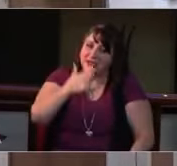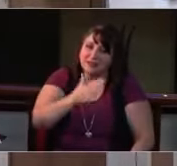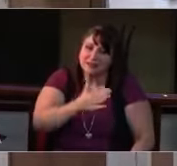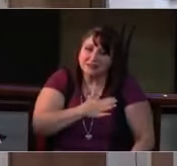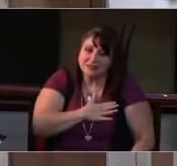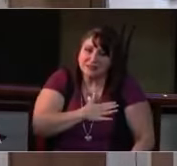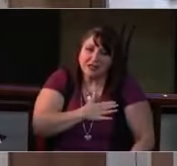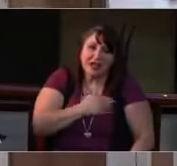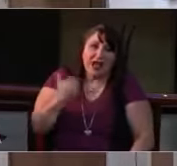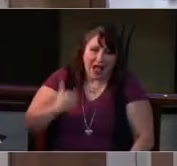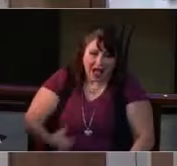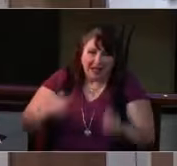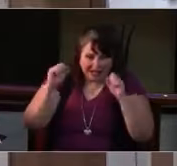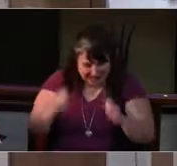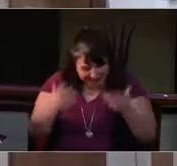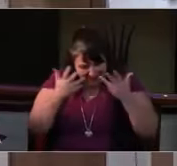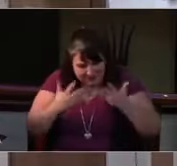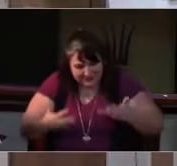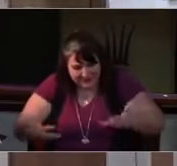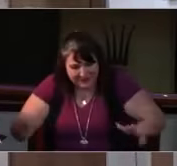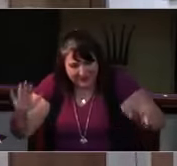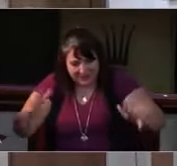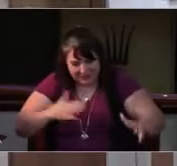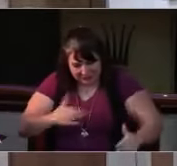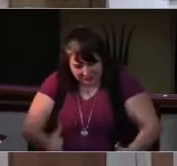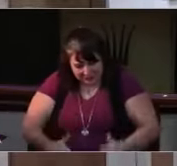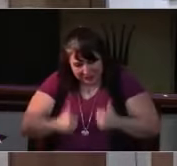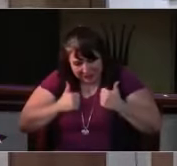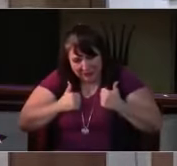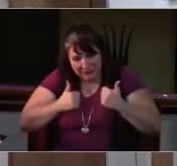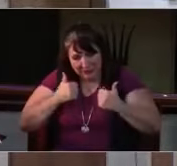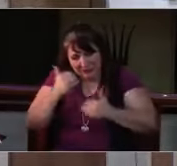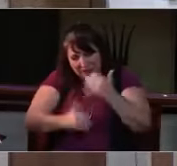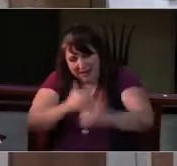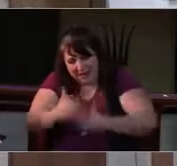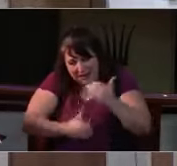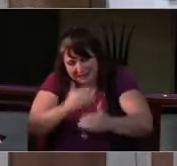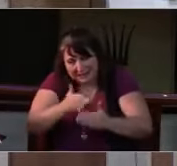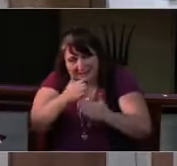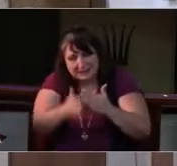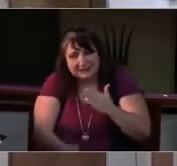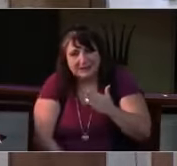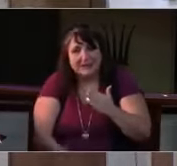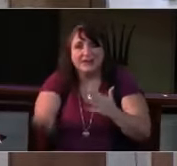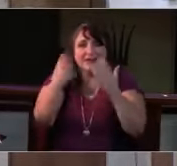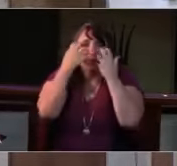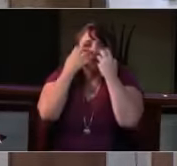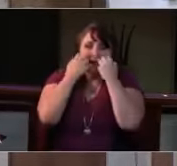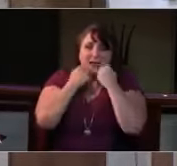Why you love me so, Lord, I shall never know;